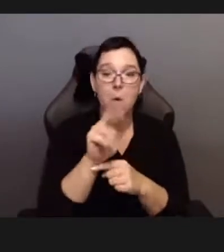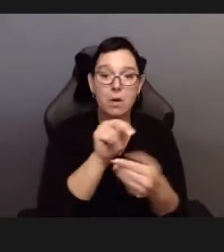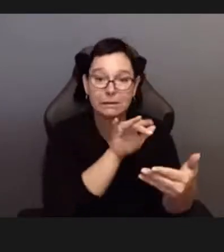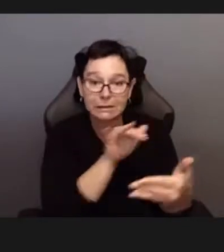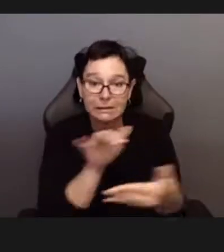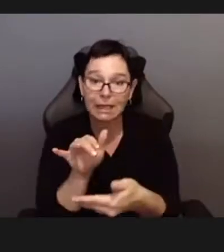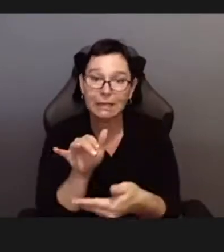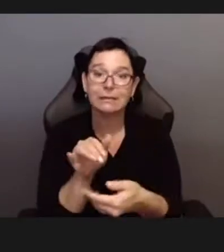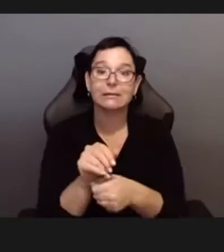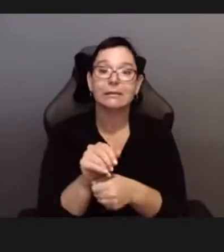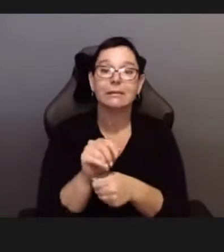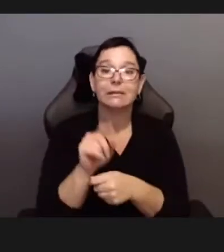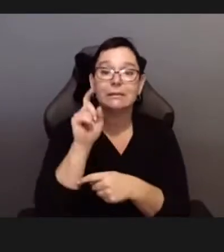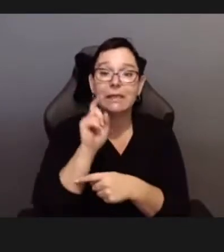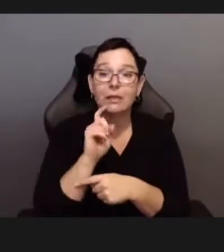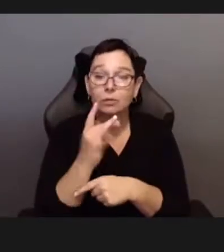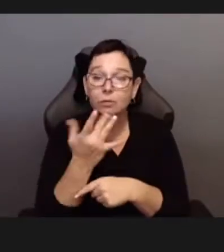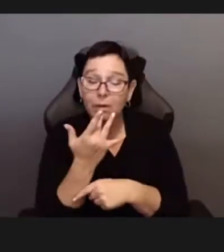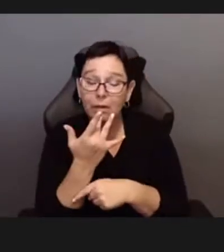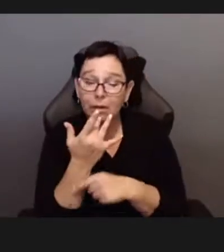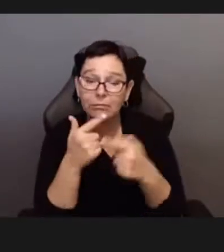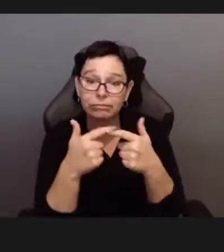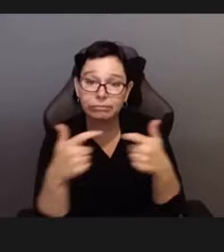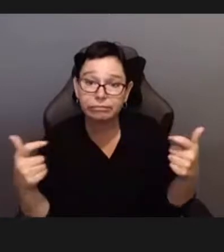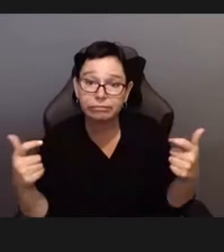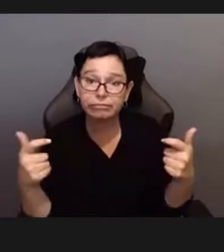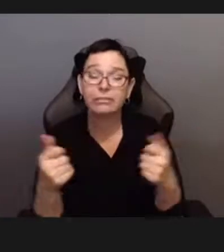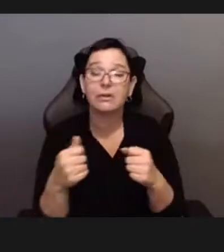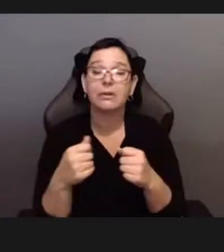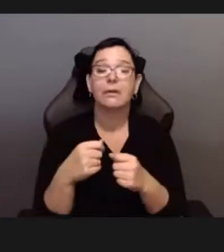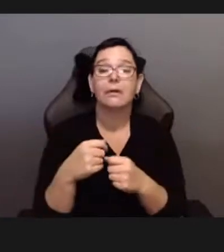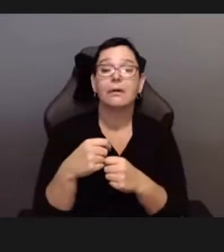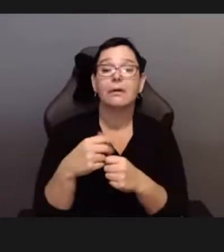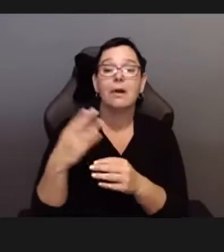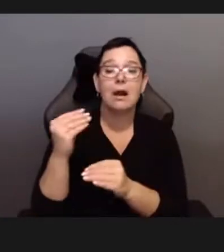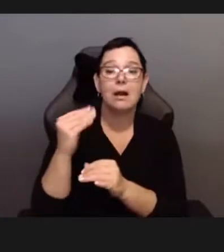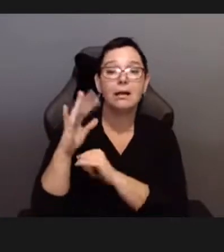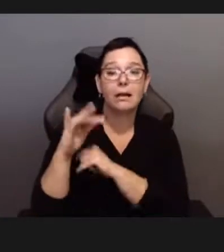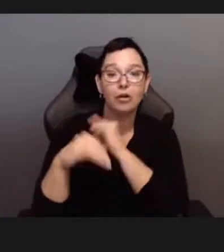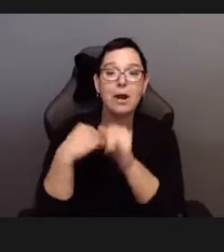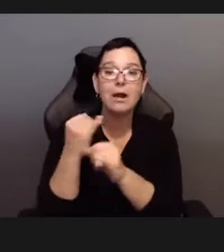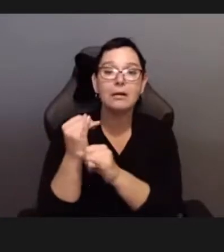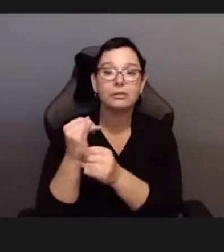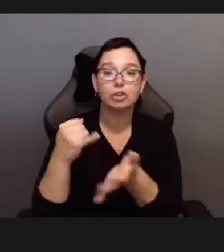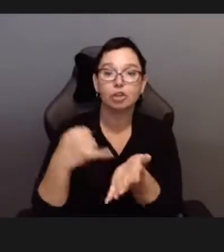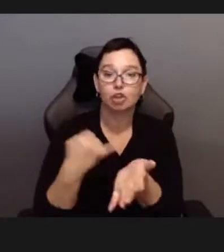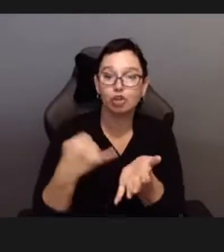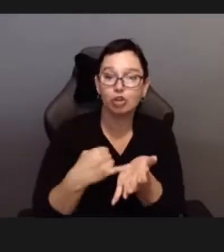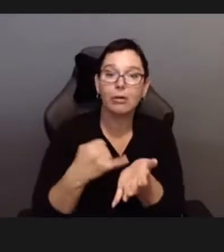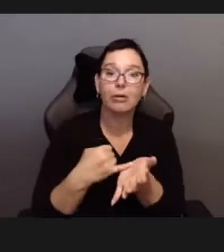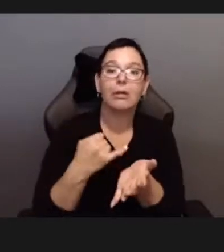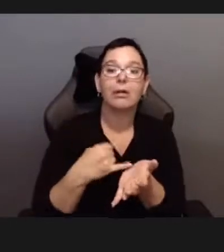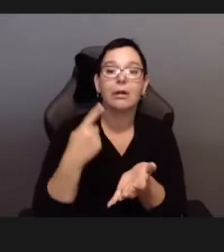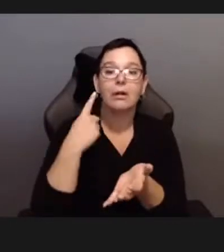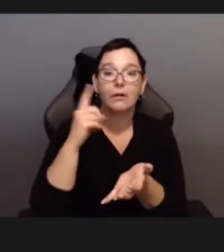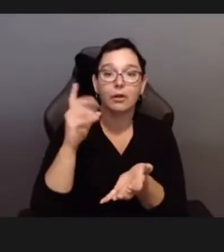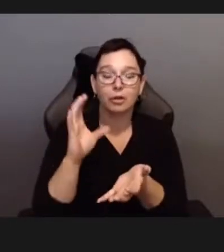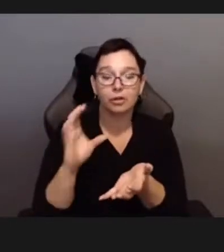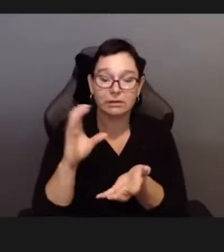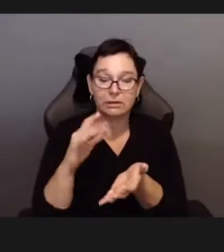Social media and Society,